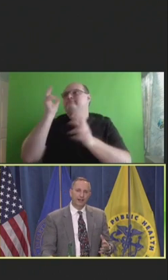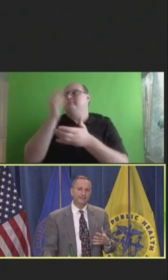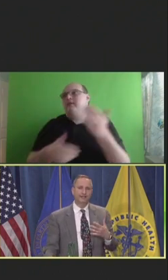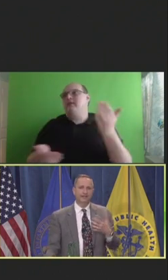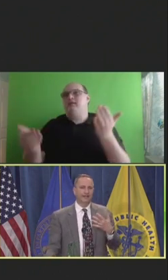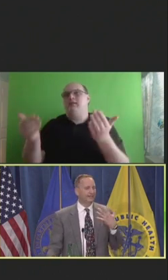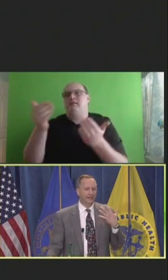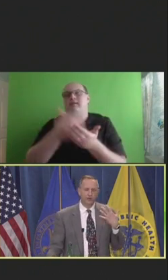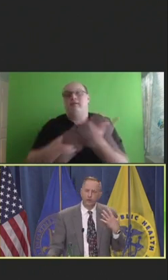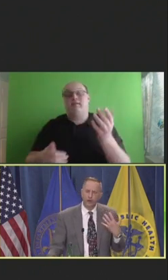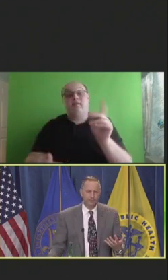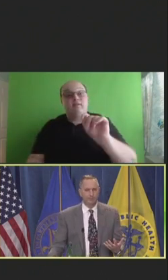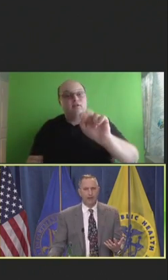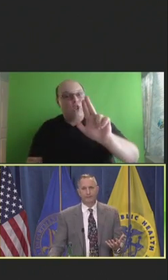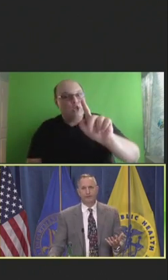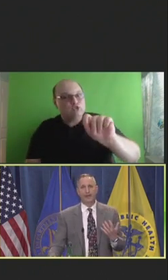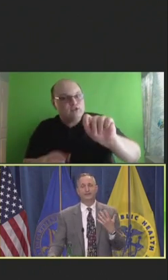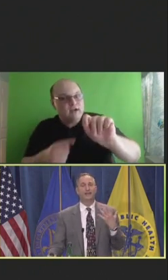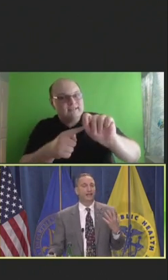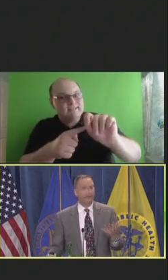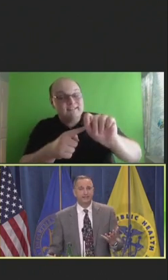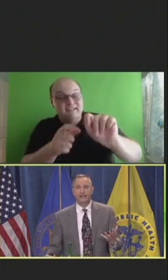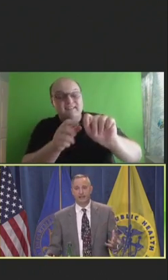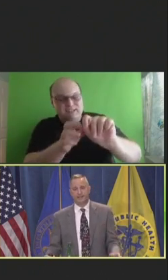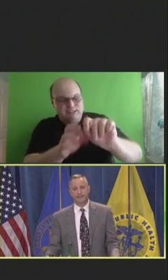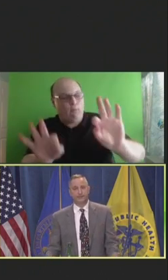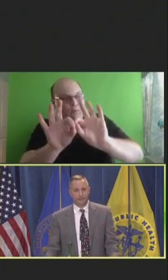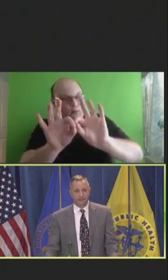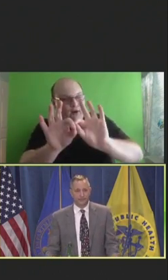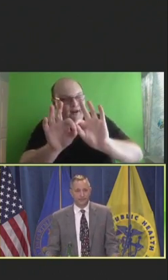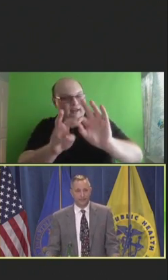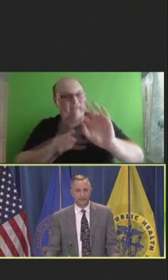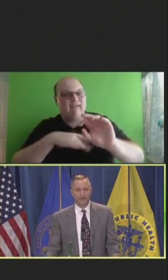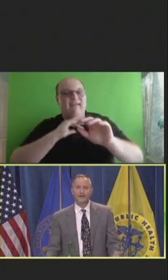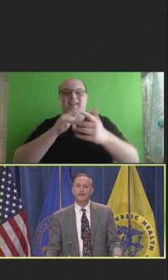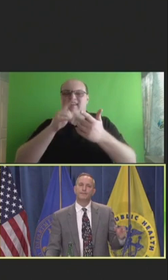Trust is incredibly powerful and it is the antidote to disinformation.